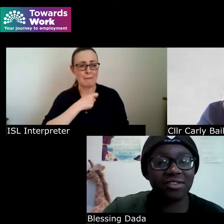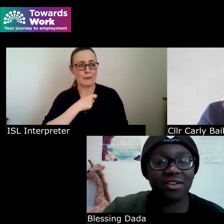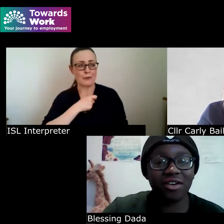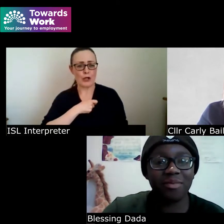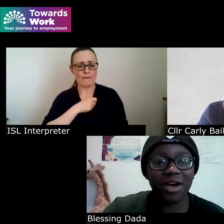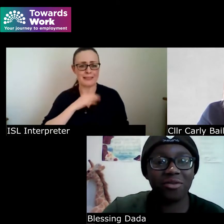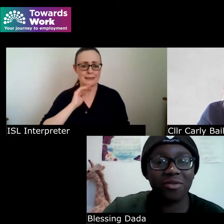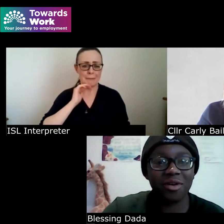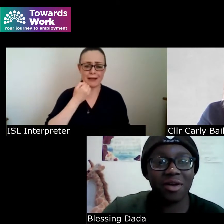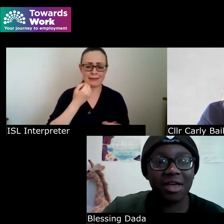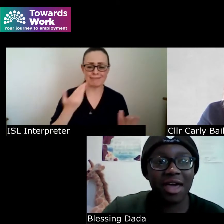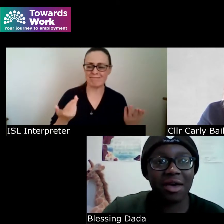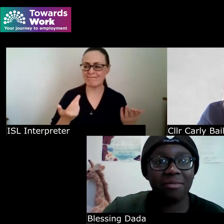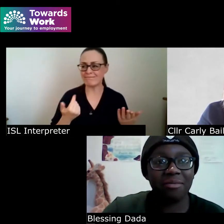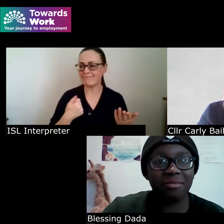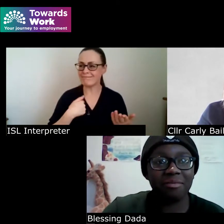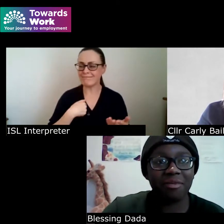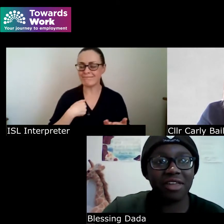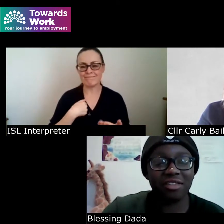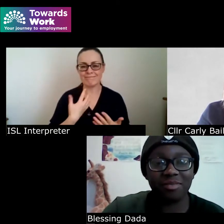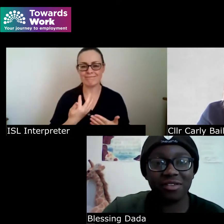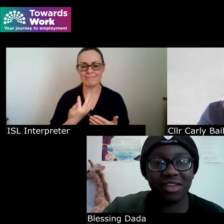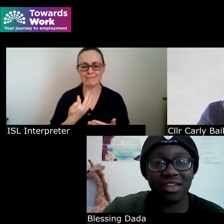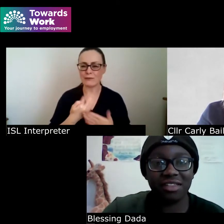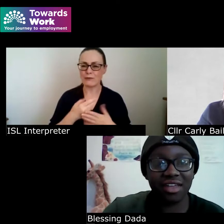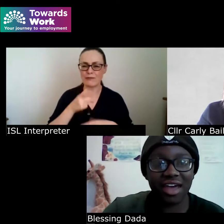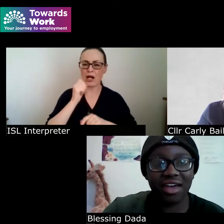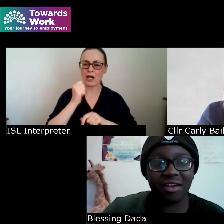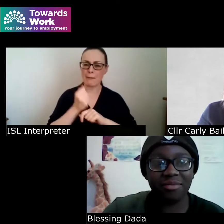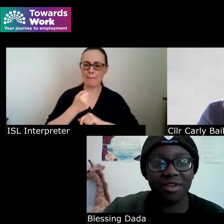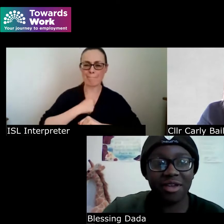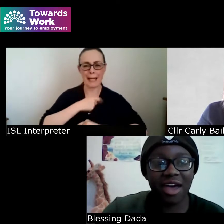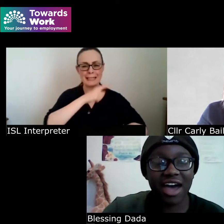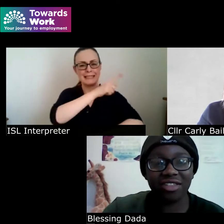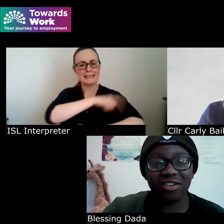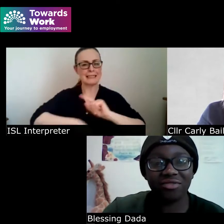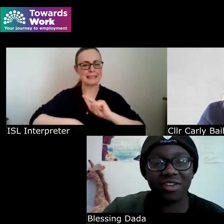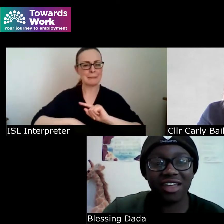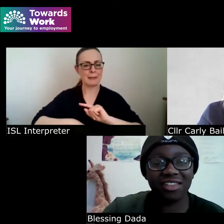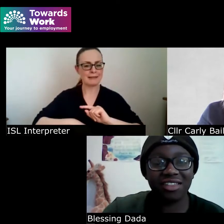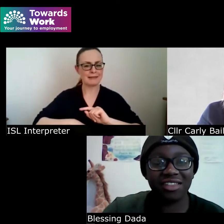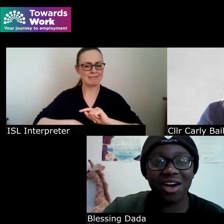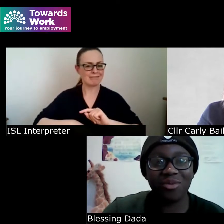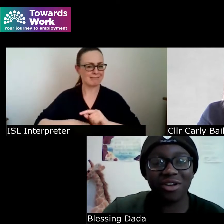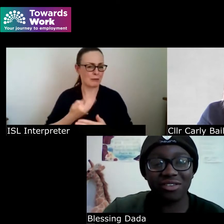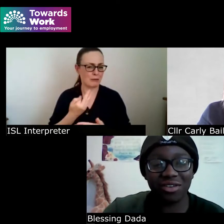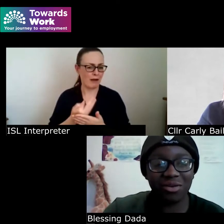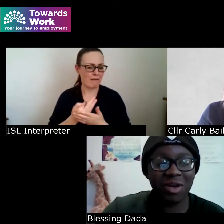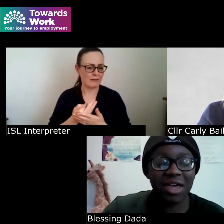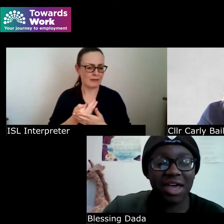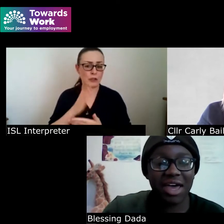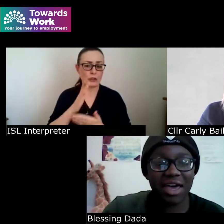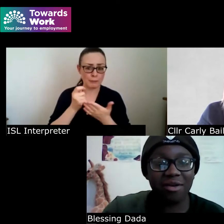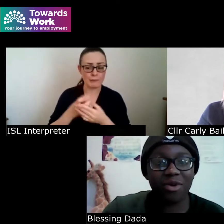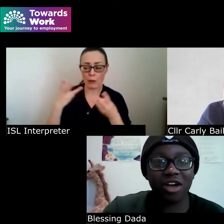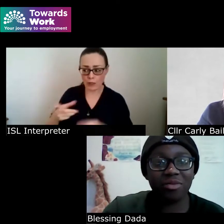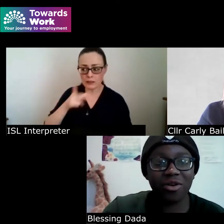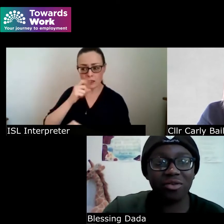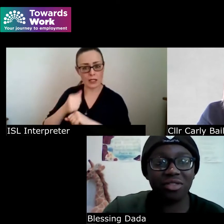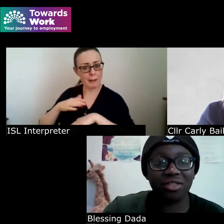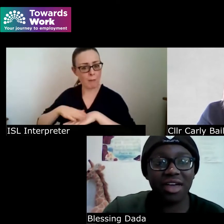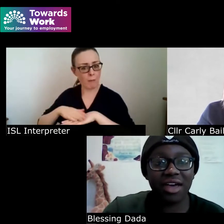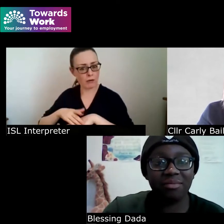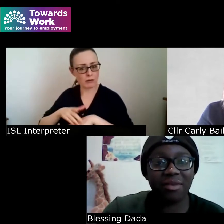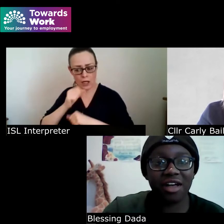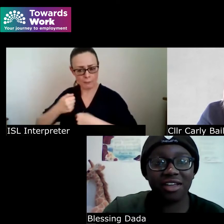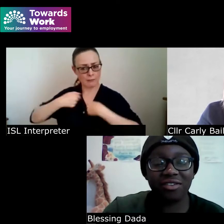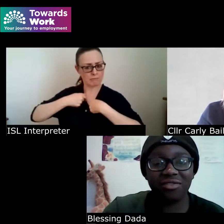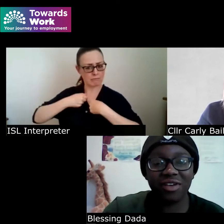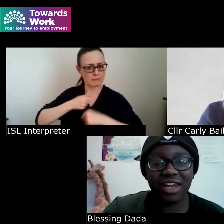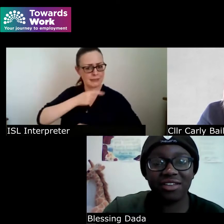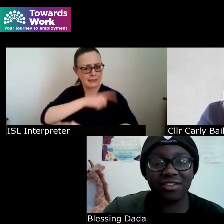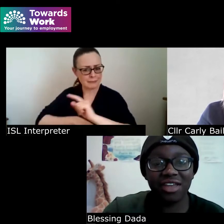talk about my disabilities as often as I want to and but I suppose I'll give a little